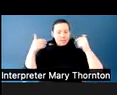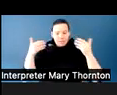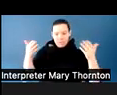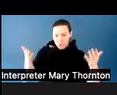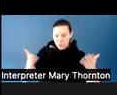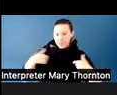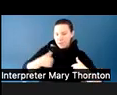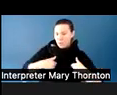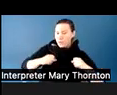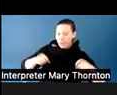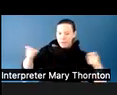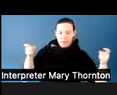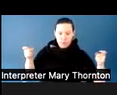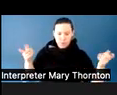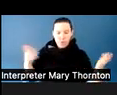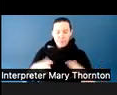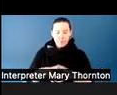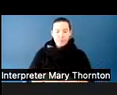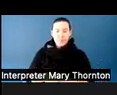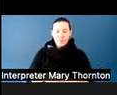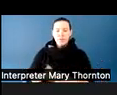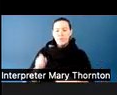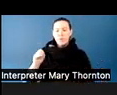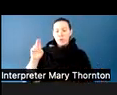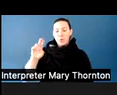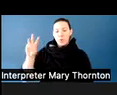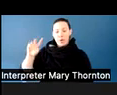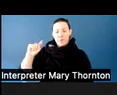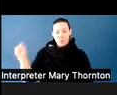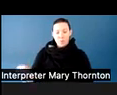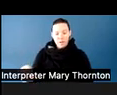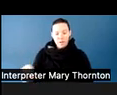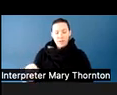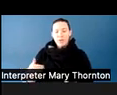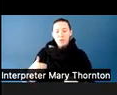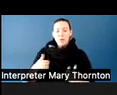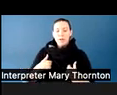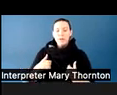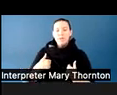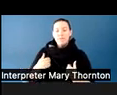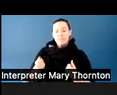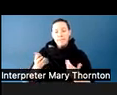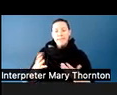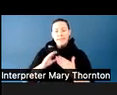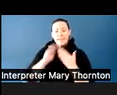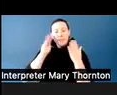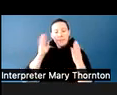So at UWT, we have lots of students who are experiencing homelessness